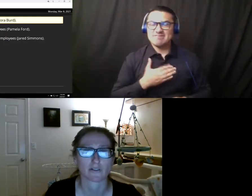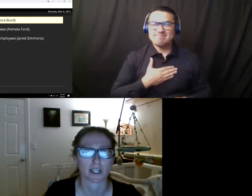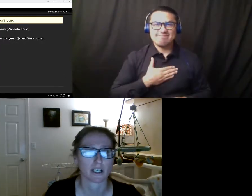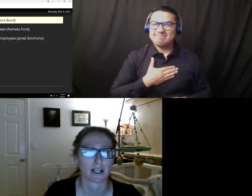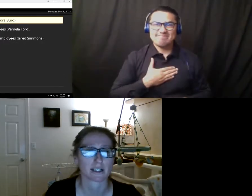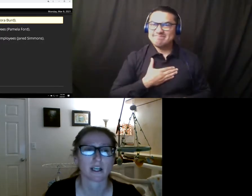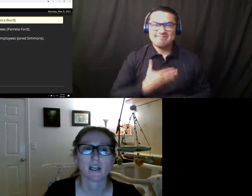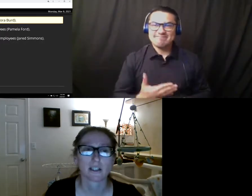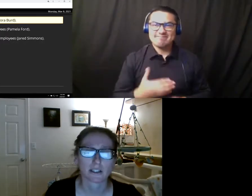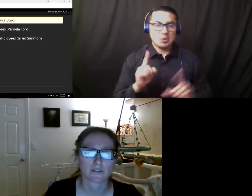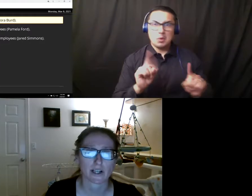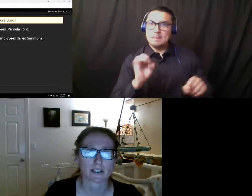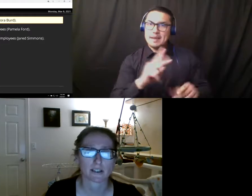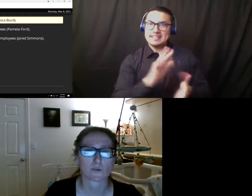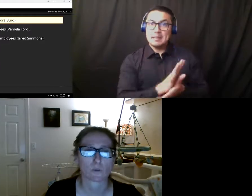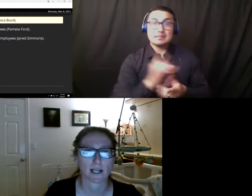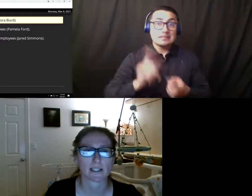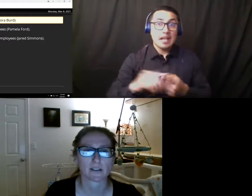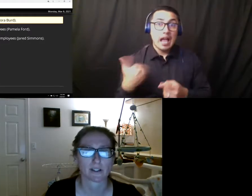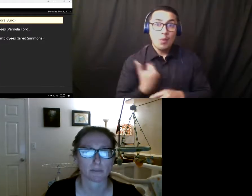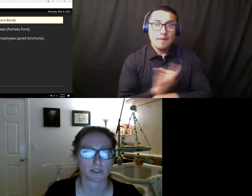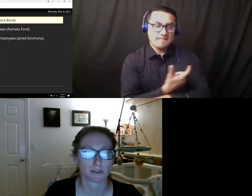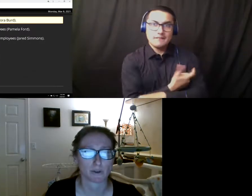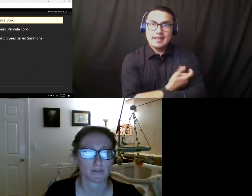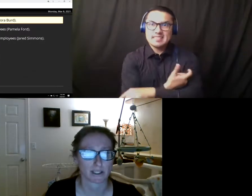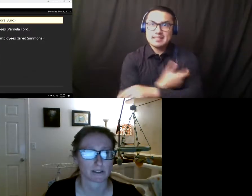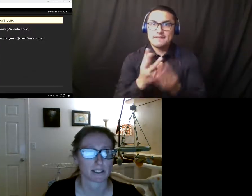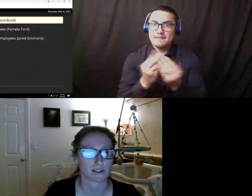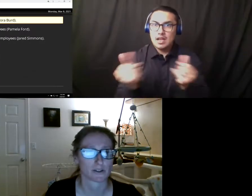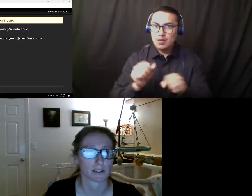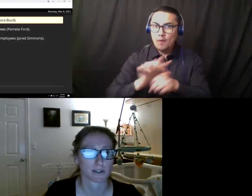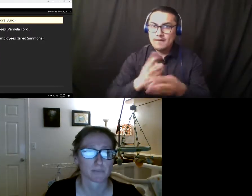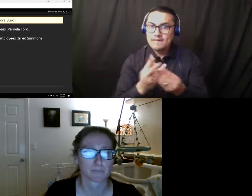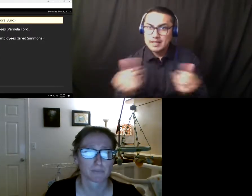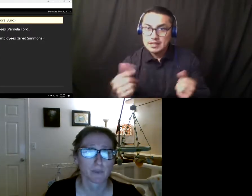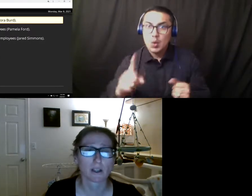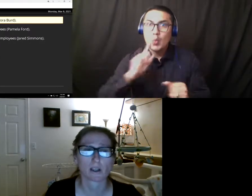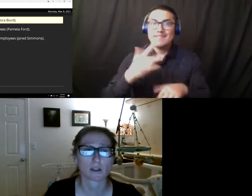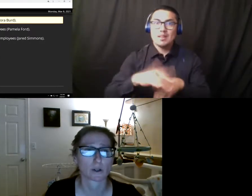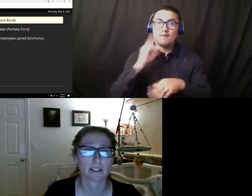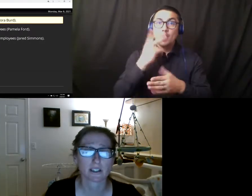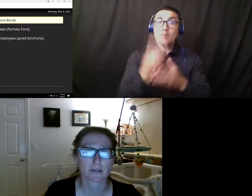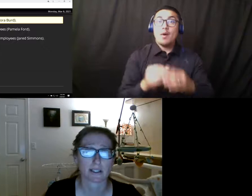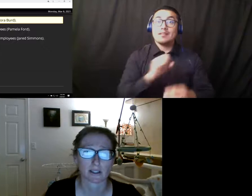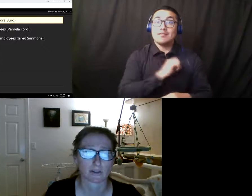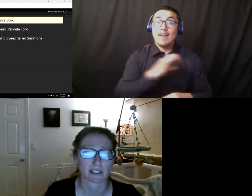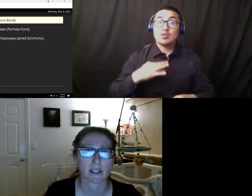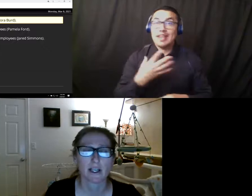of any kind until vaccines were widely available to both faculty and students. According to the US government,